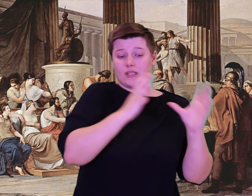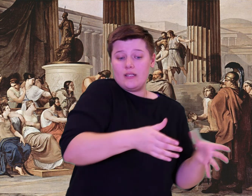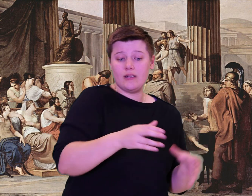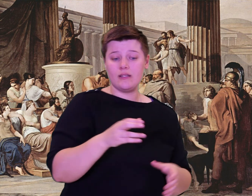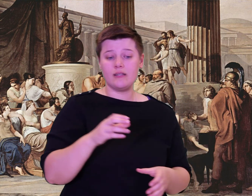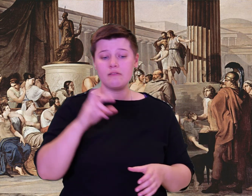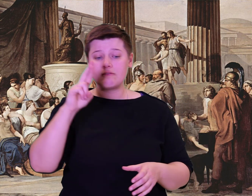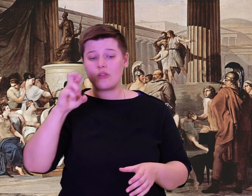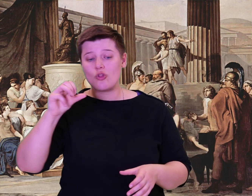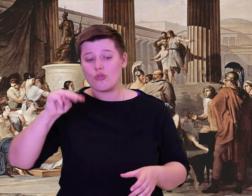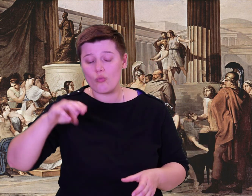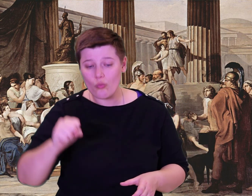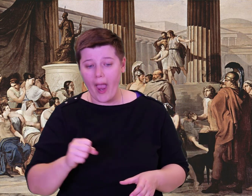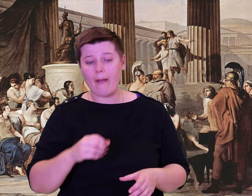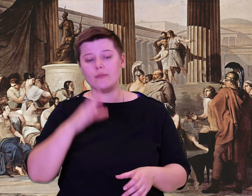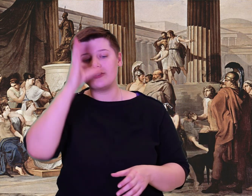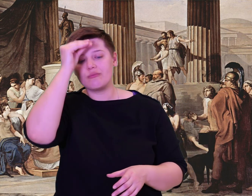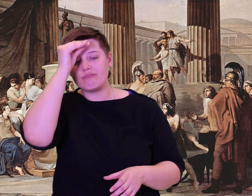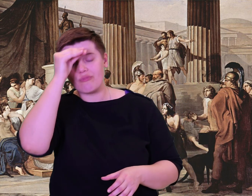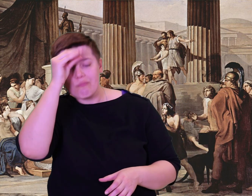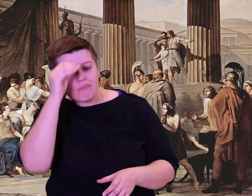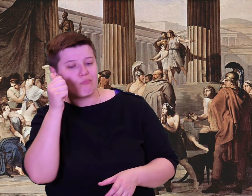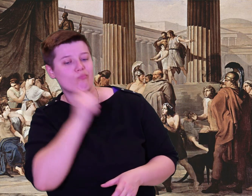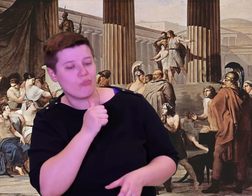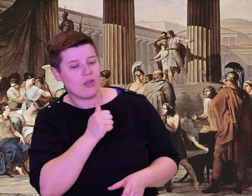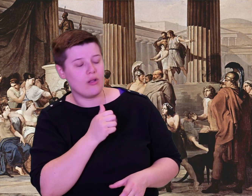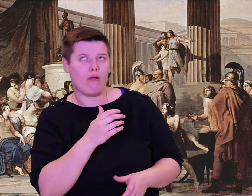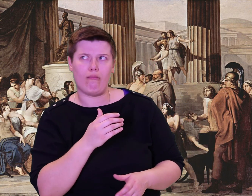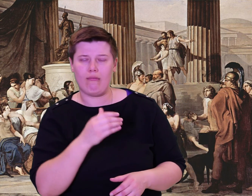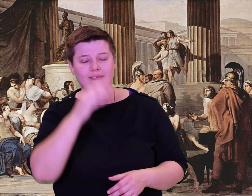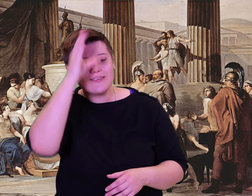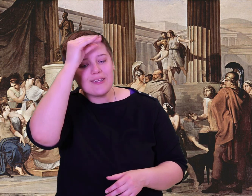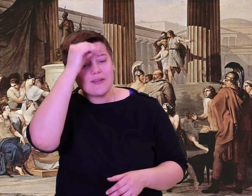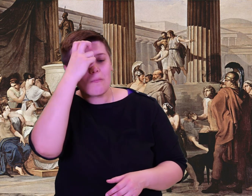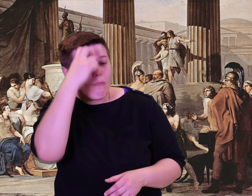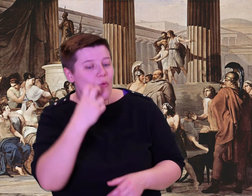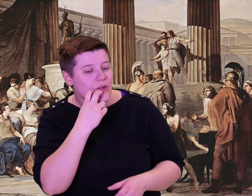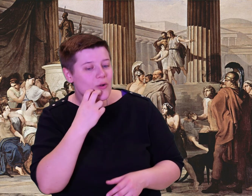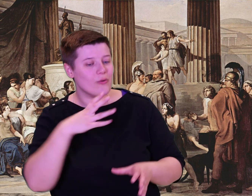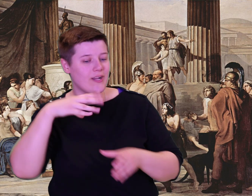the heavy stone and set it to block the entrance of the cave. It was a rock so